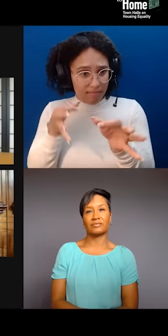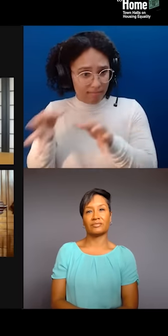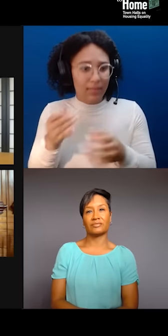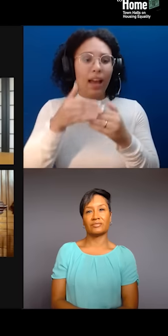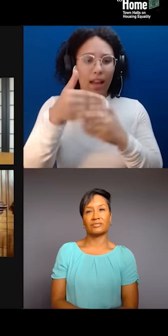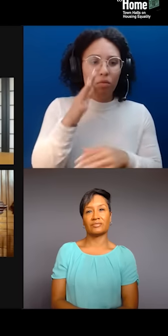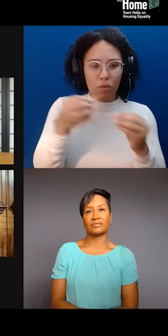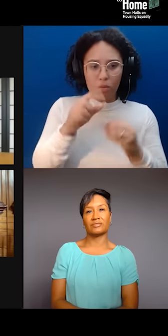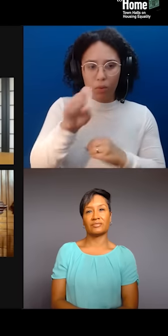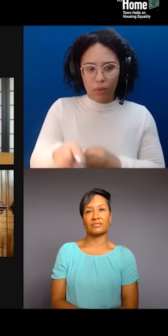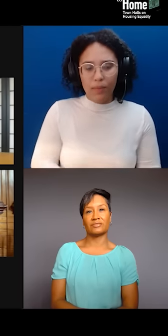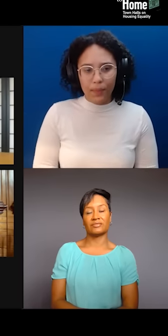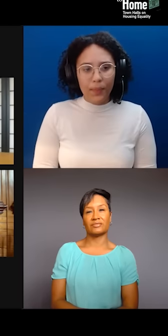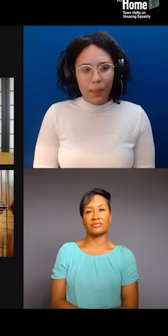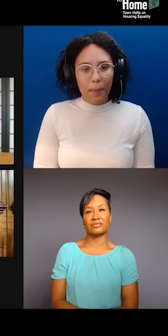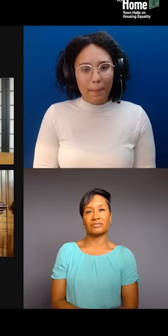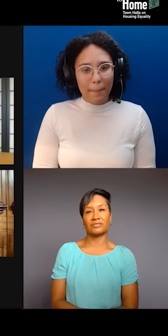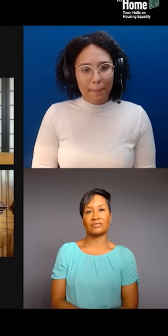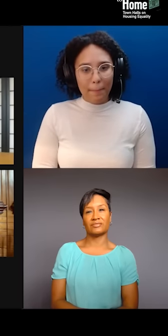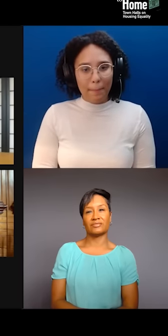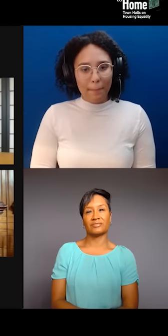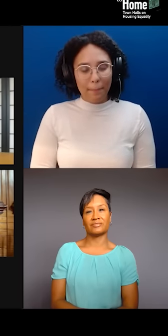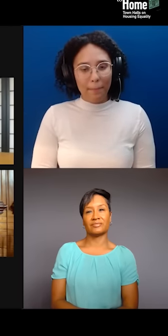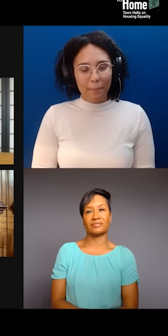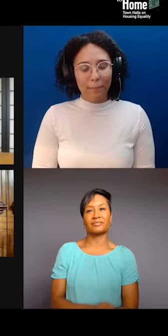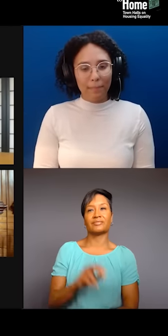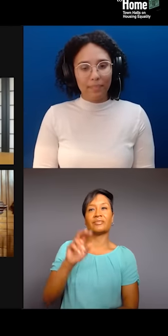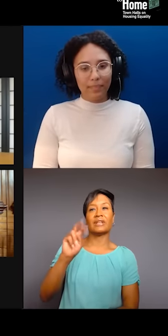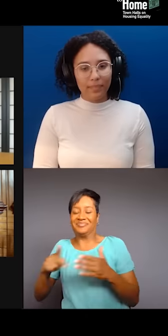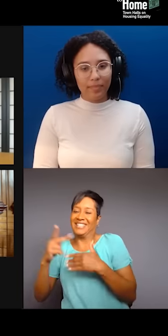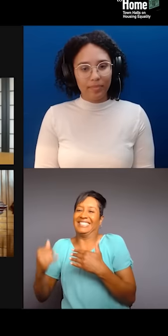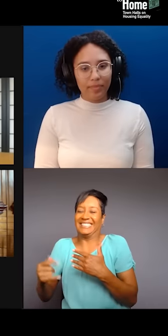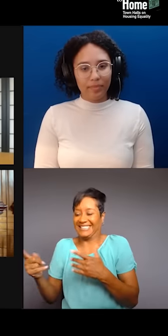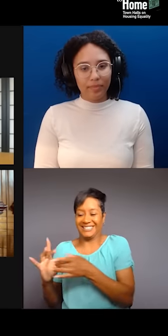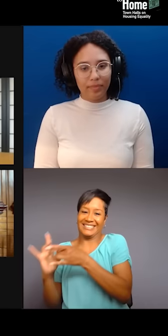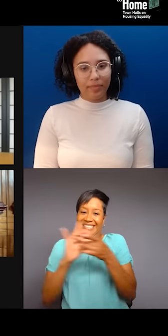So, with that project and a couple of other projects that are connected to that project,